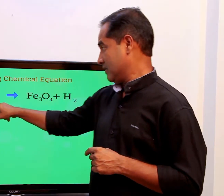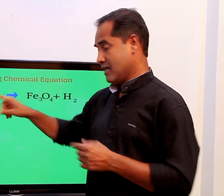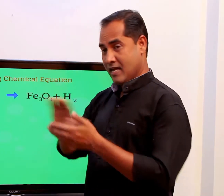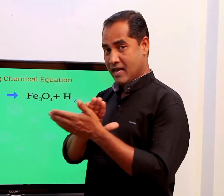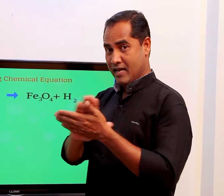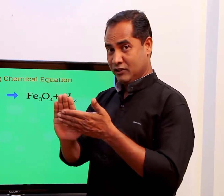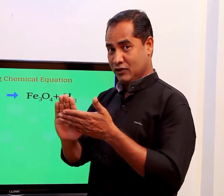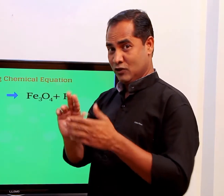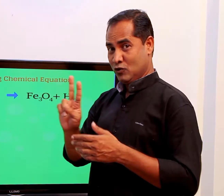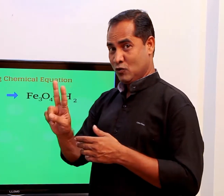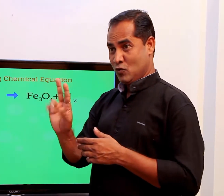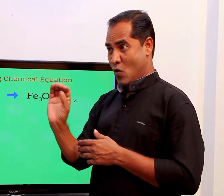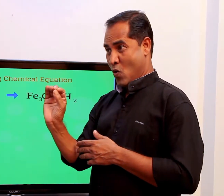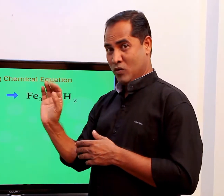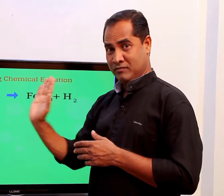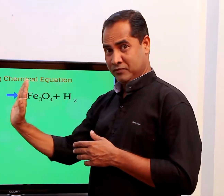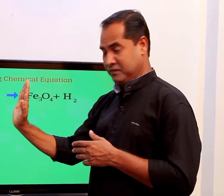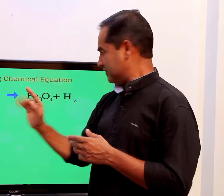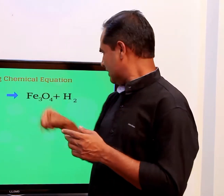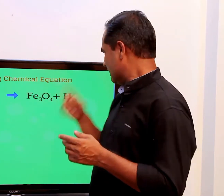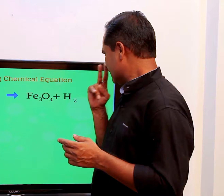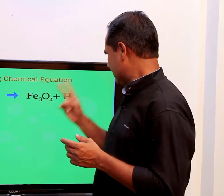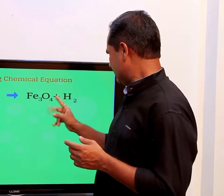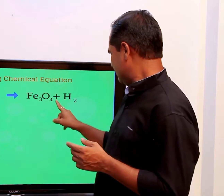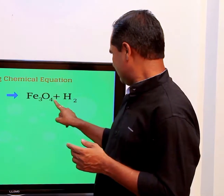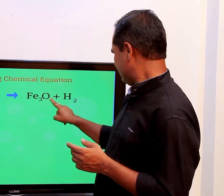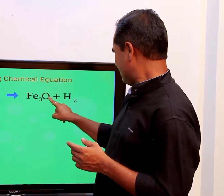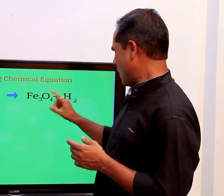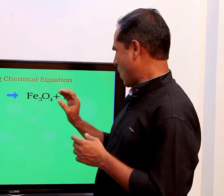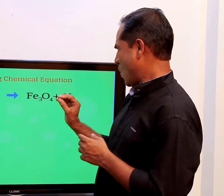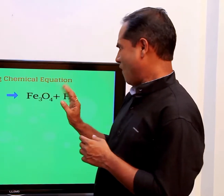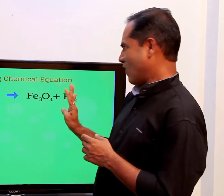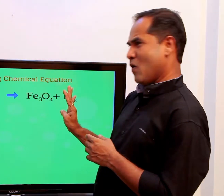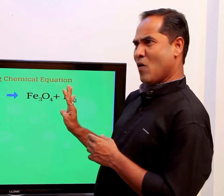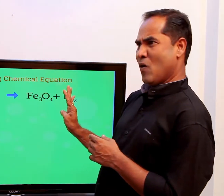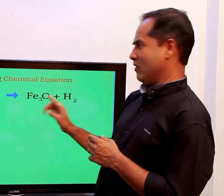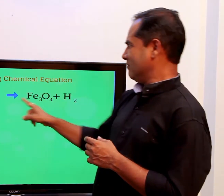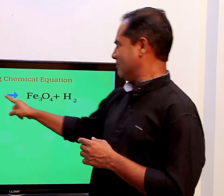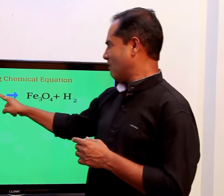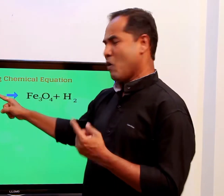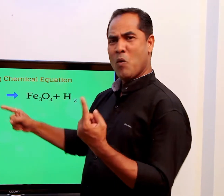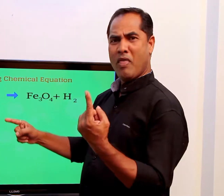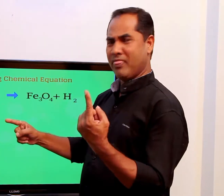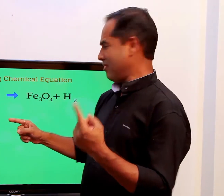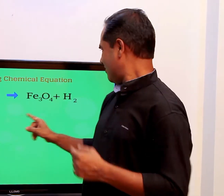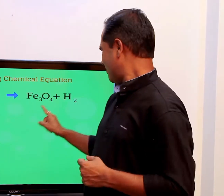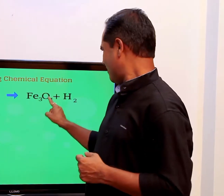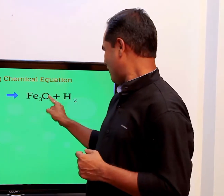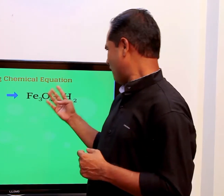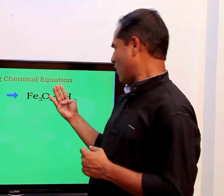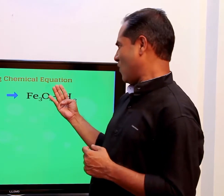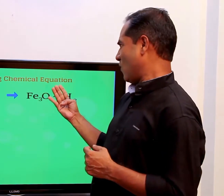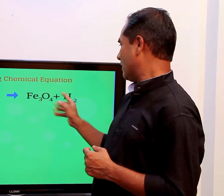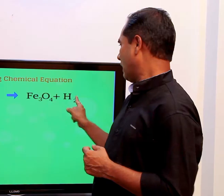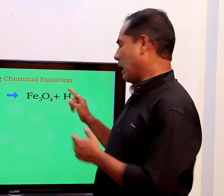side we have 3. H2O on left-hand side so we have only 1 on the left hand side,